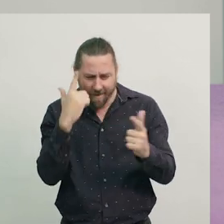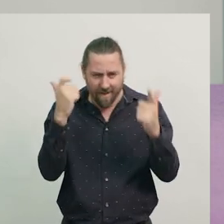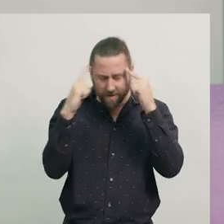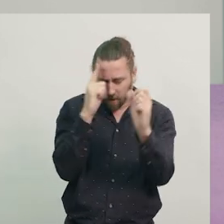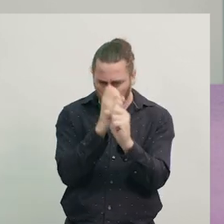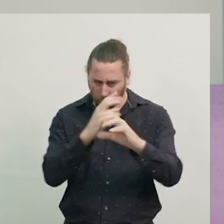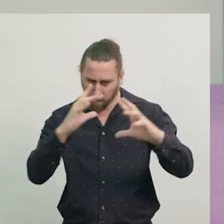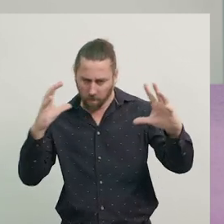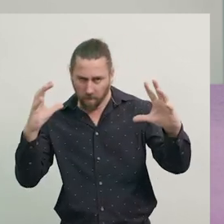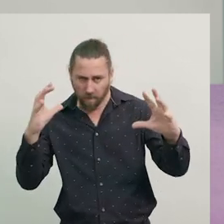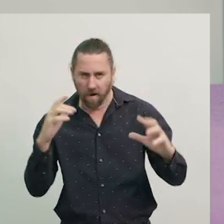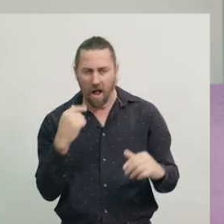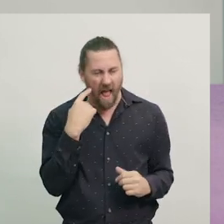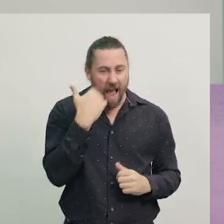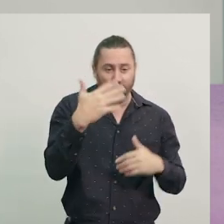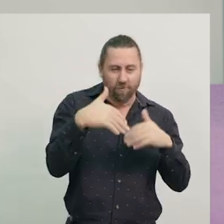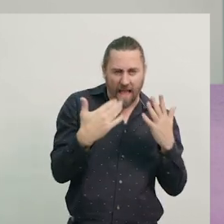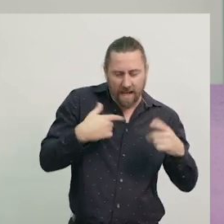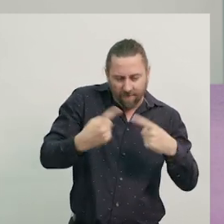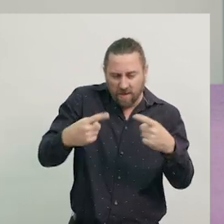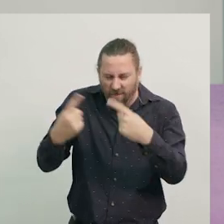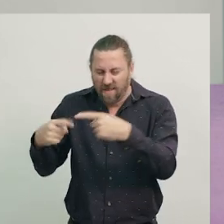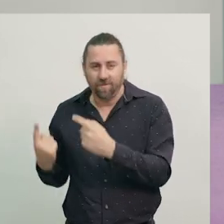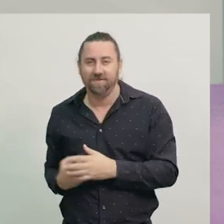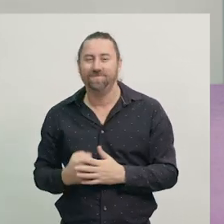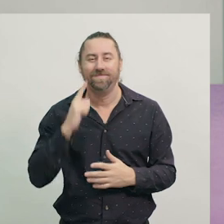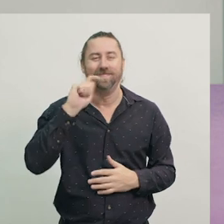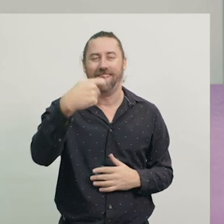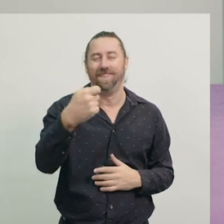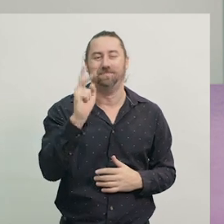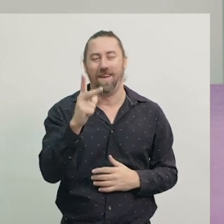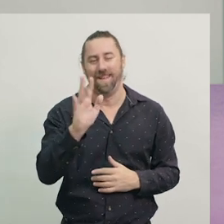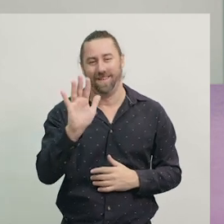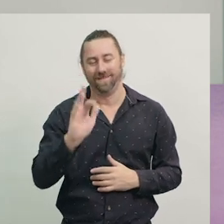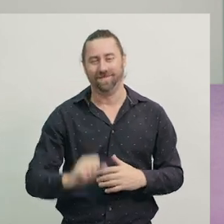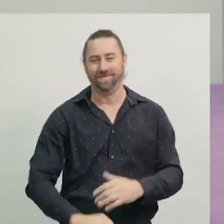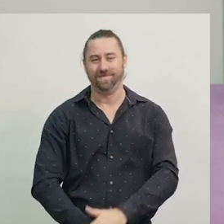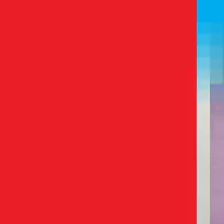Perhaps you can make a challenge for each day of the week. See you next time!